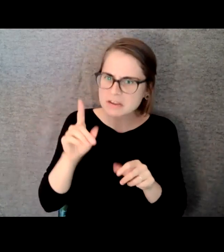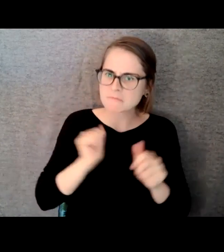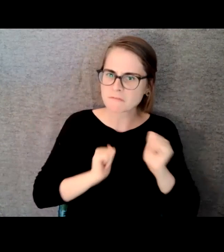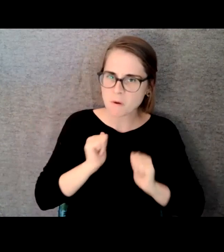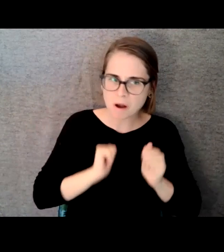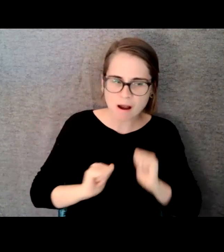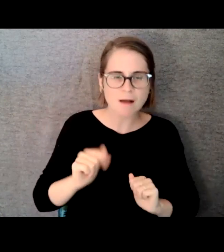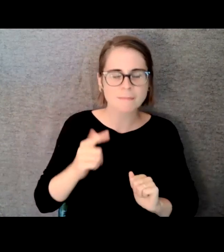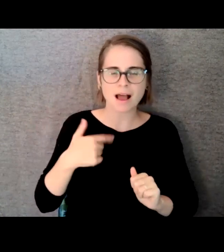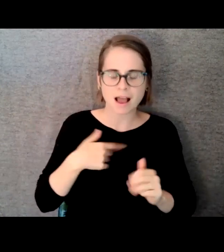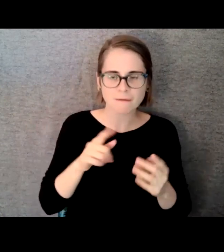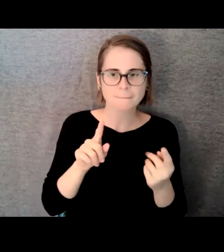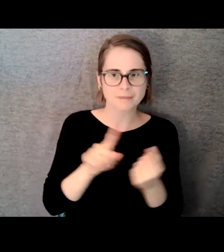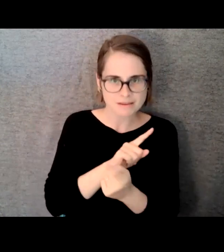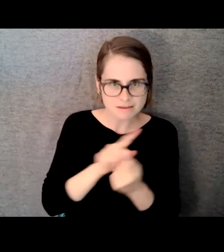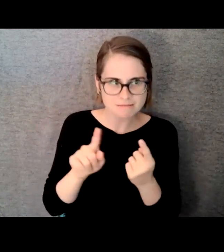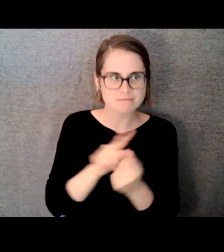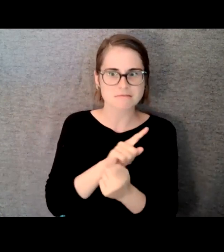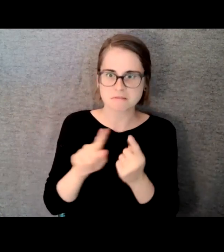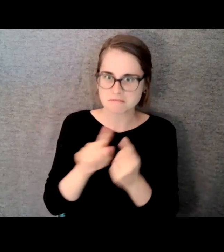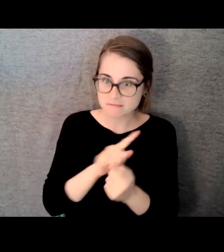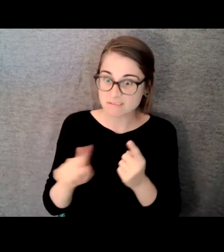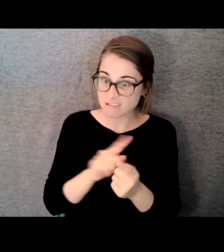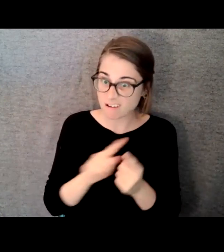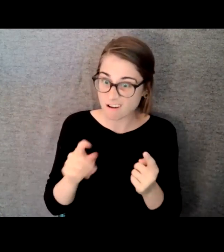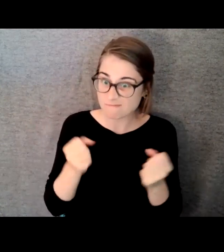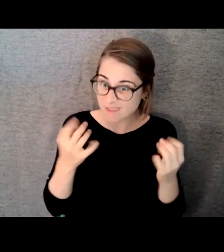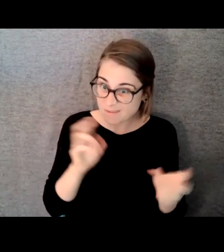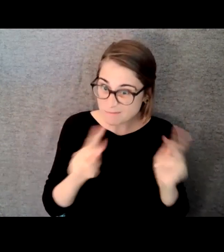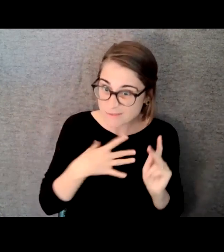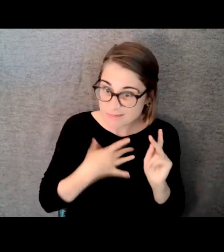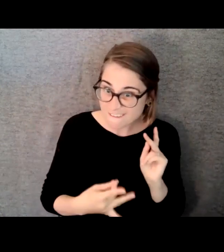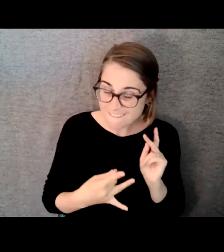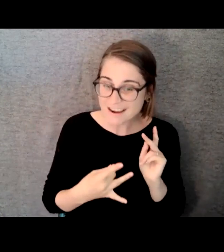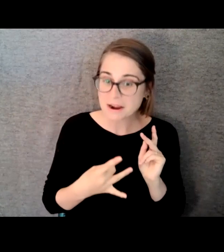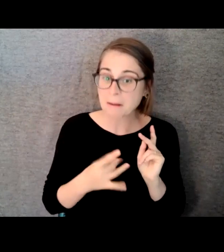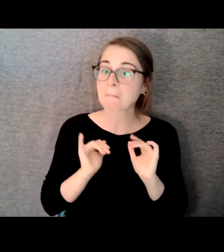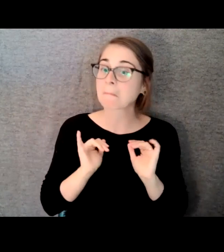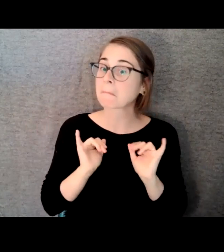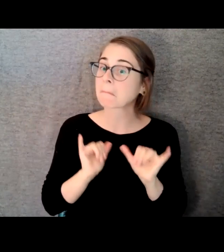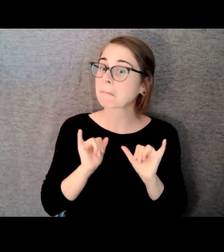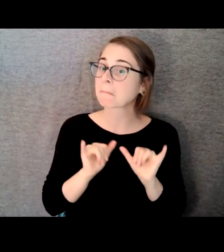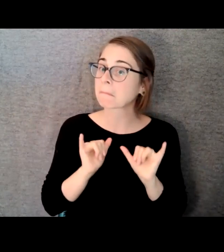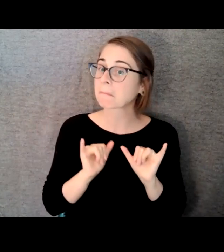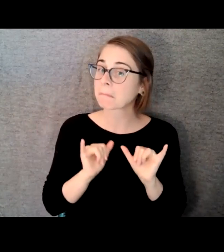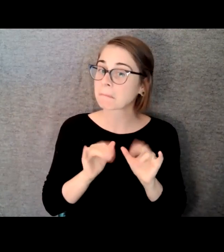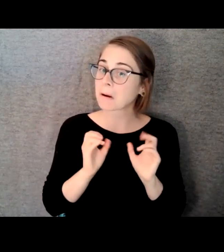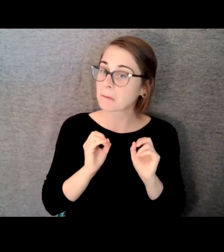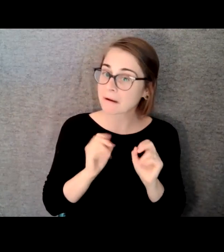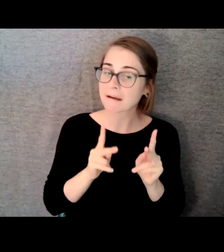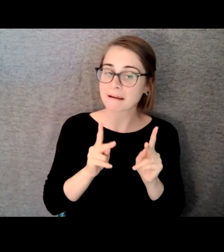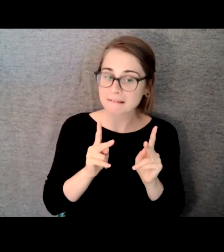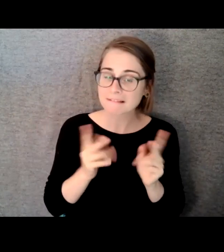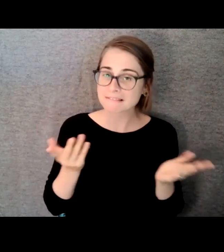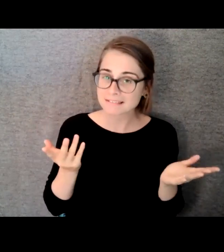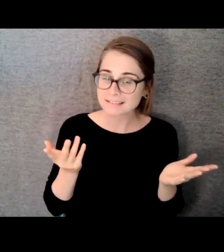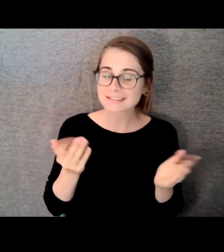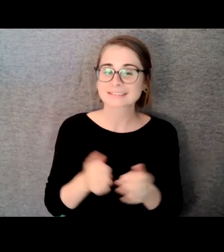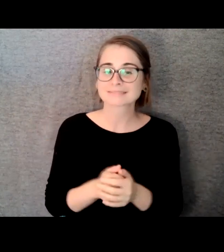of positive response from people in that industry. And it led to I was offered a two-year fellowship